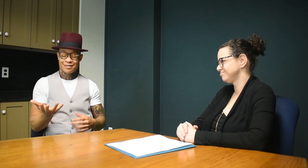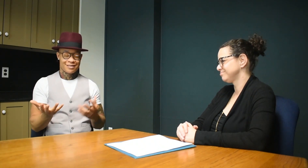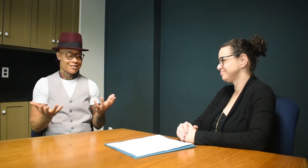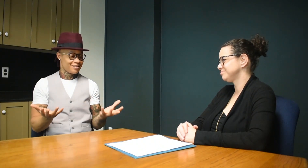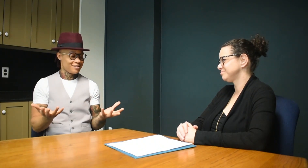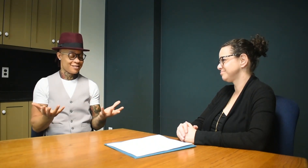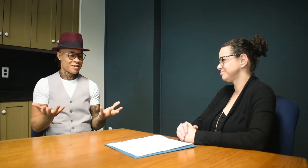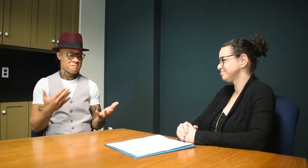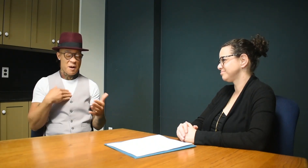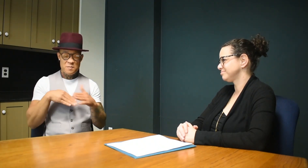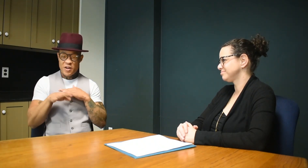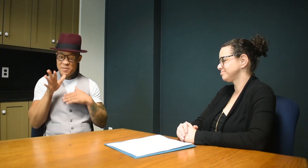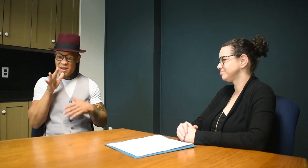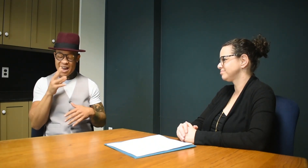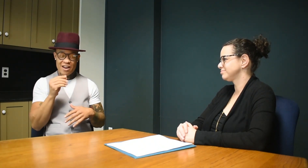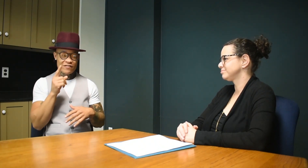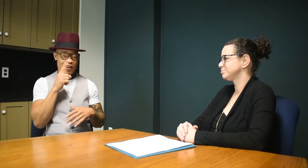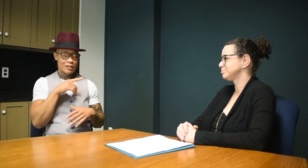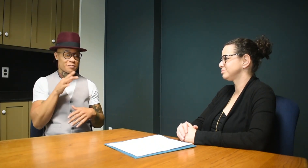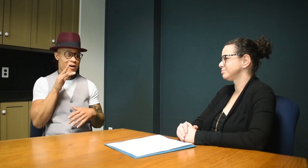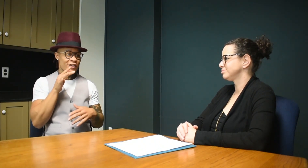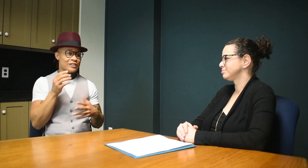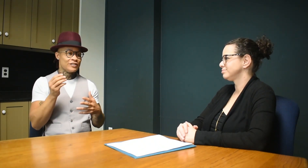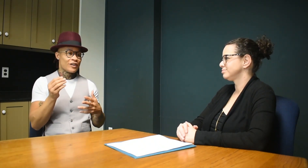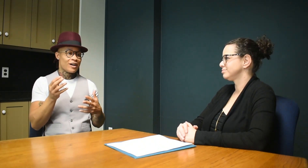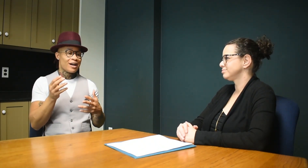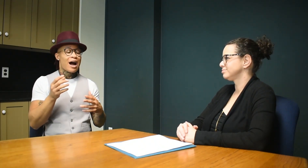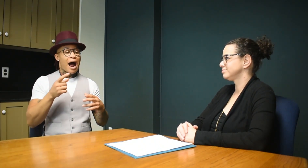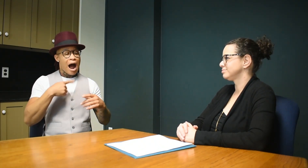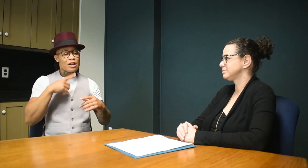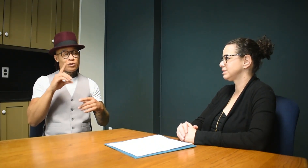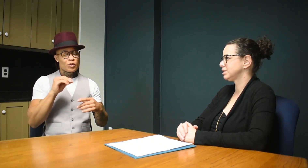Two moms... my birth and foster mother. I appreciate them both.